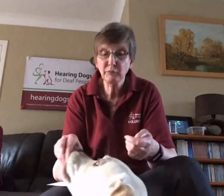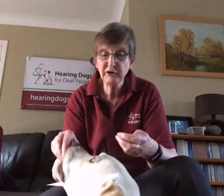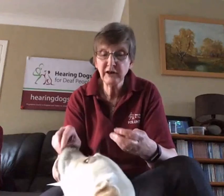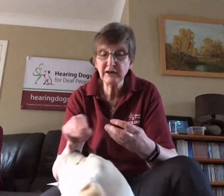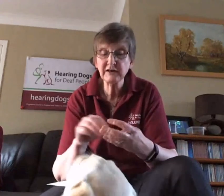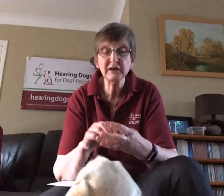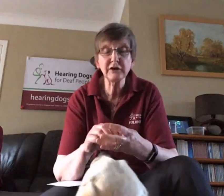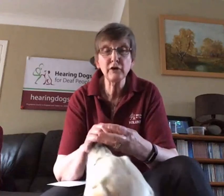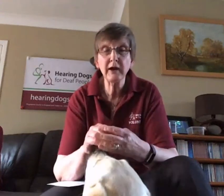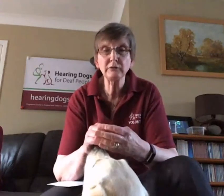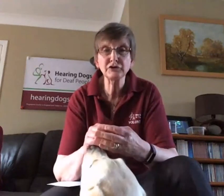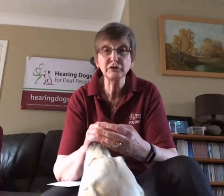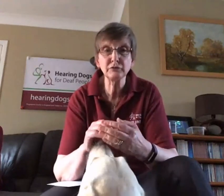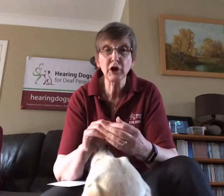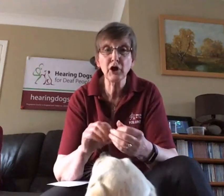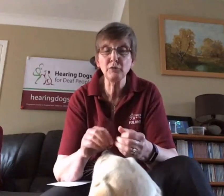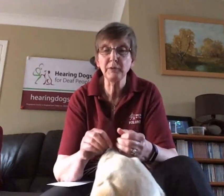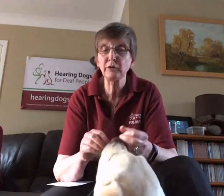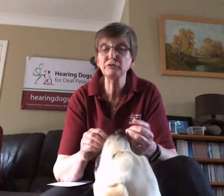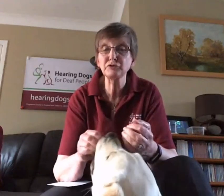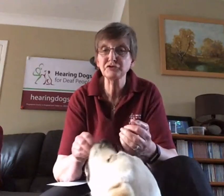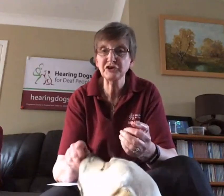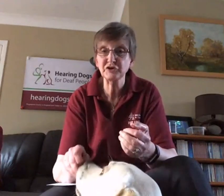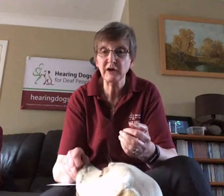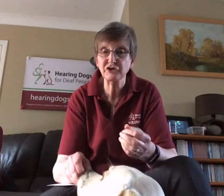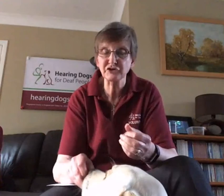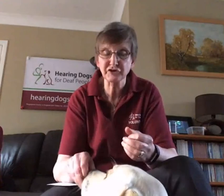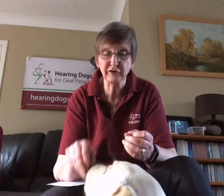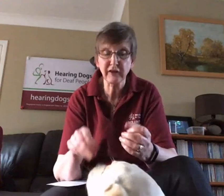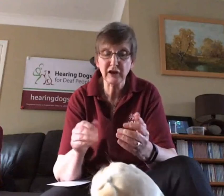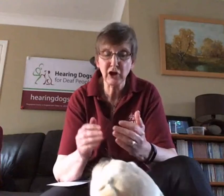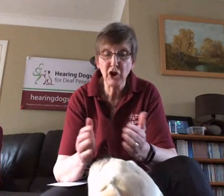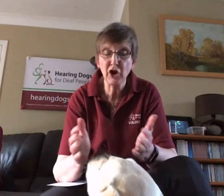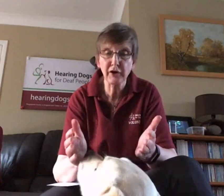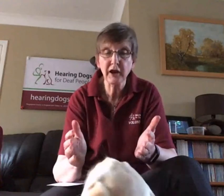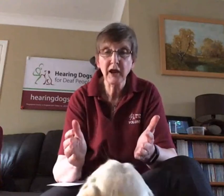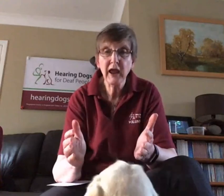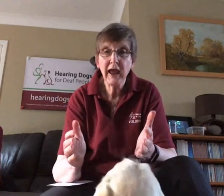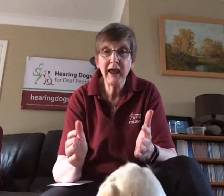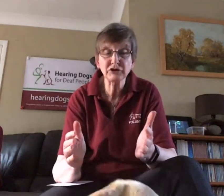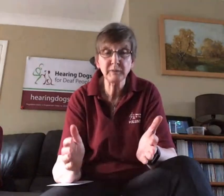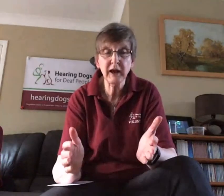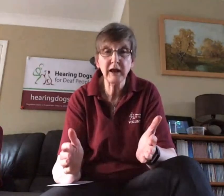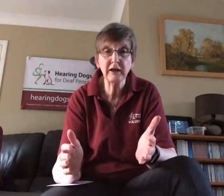They need to know how to cope in all sorts of situations so they can learn how to behave